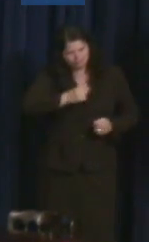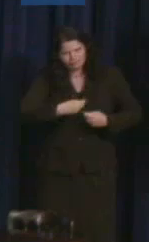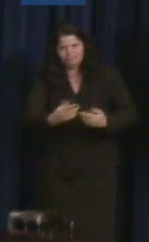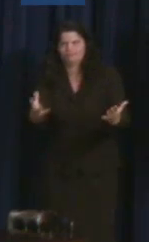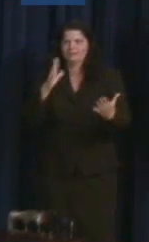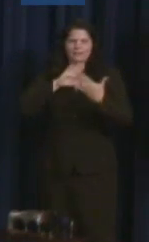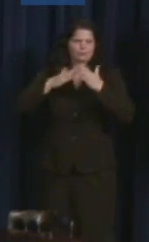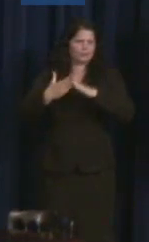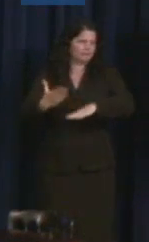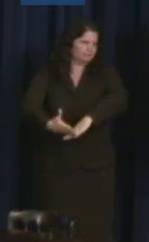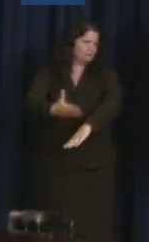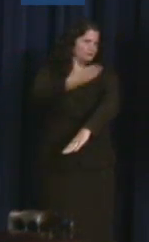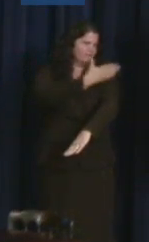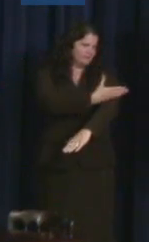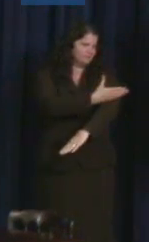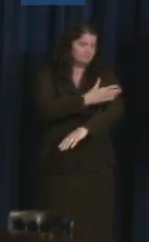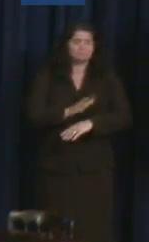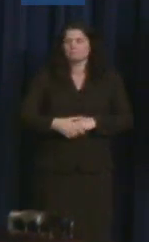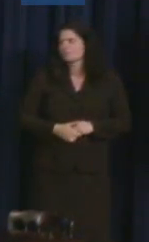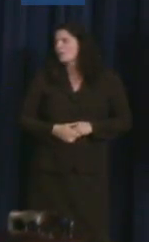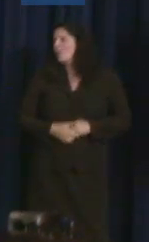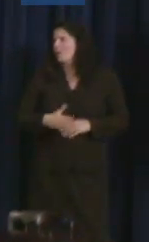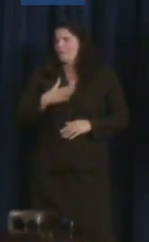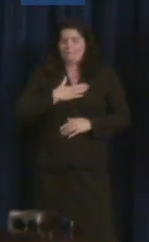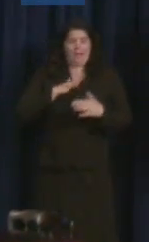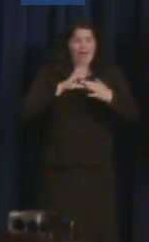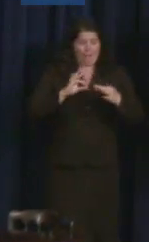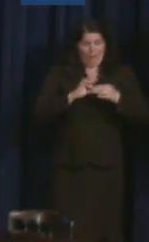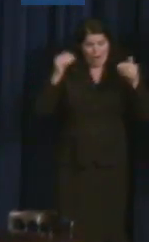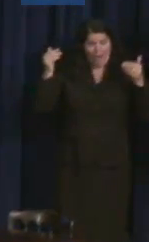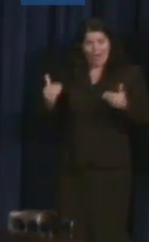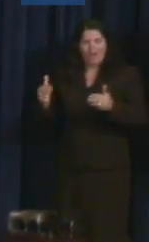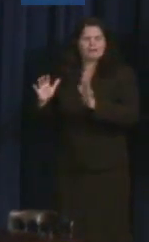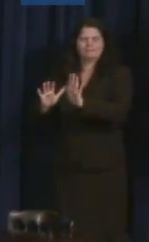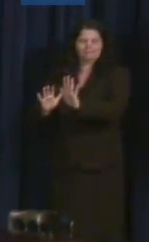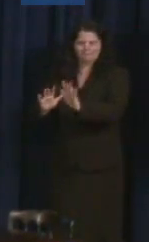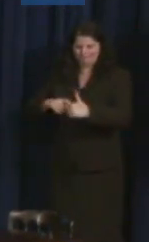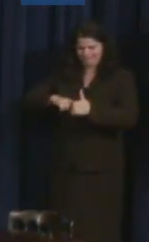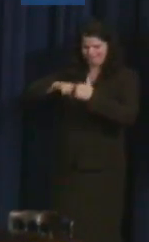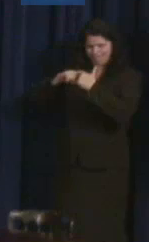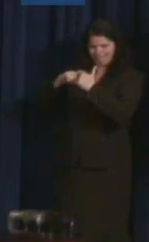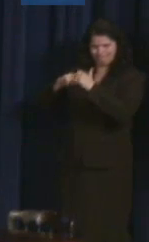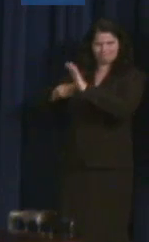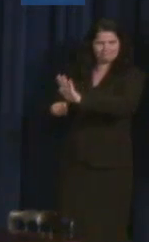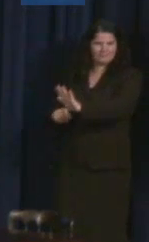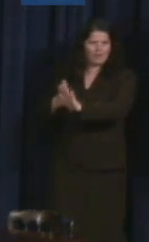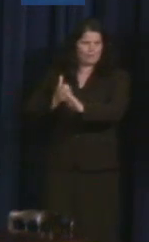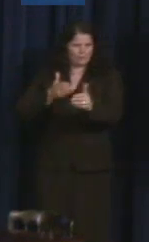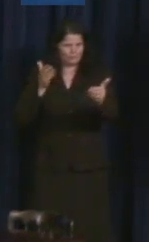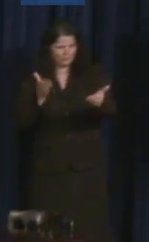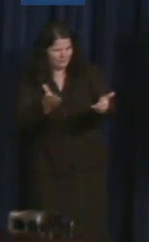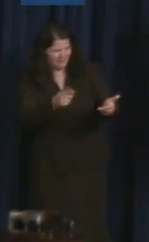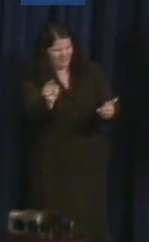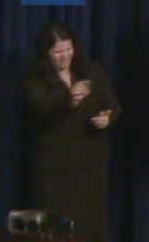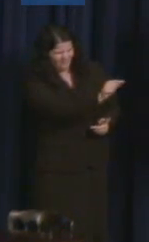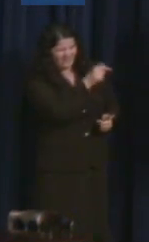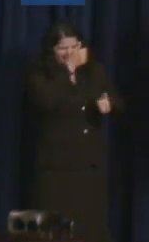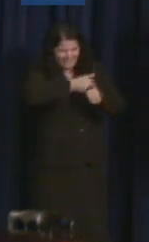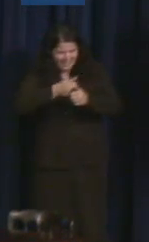So before my remarks go any further, I want to take a chance to highlight each of our Champions and